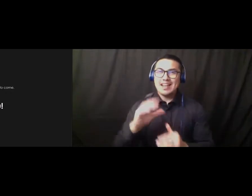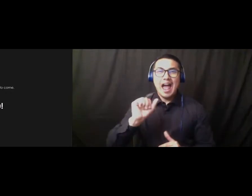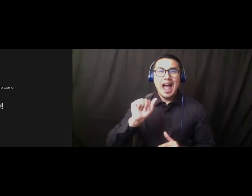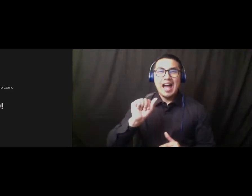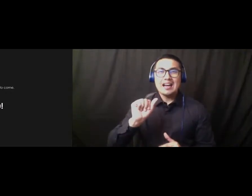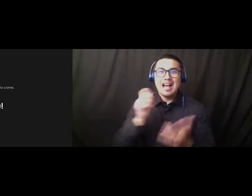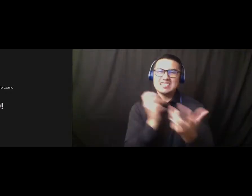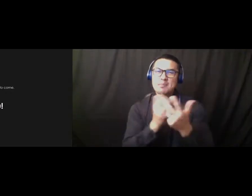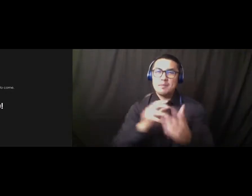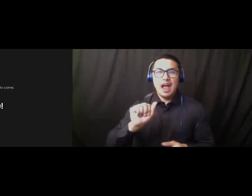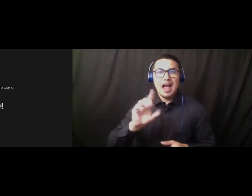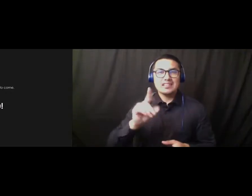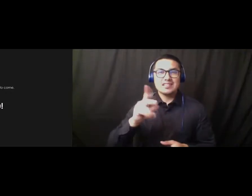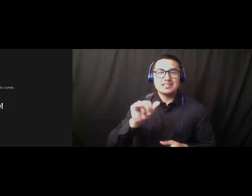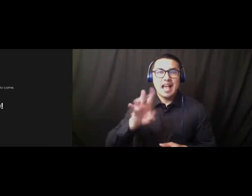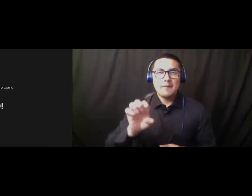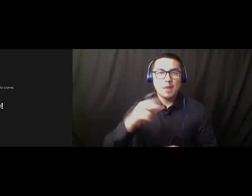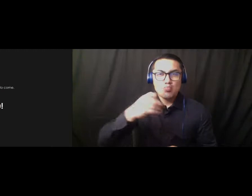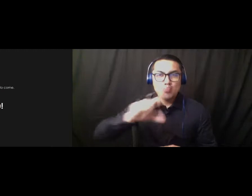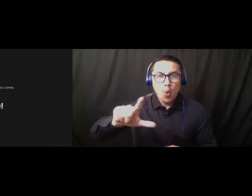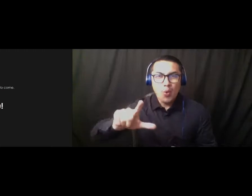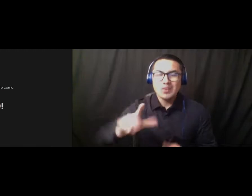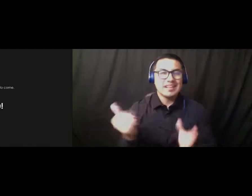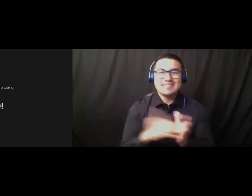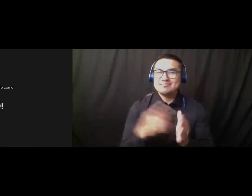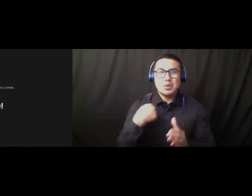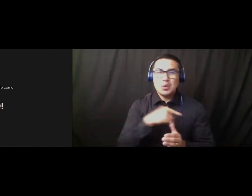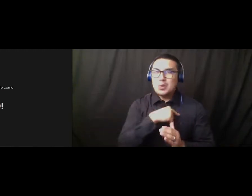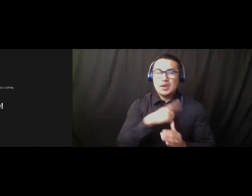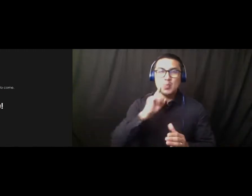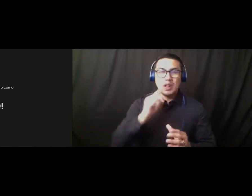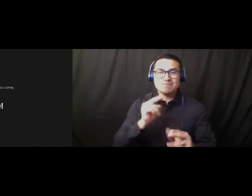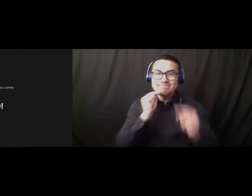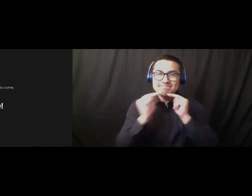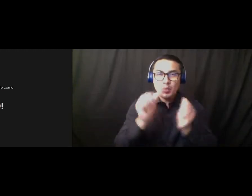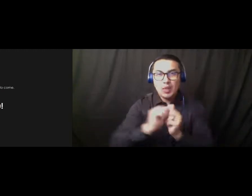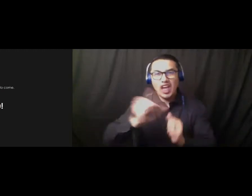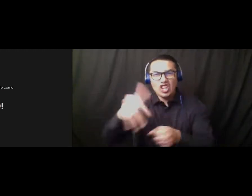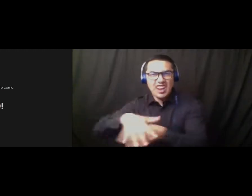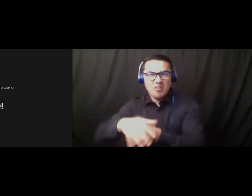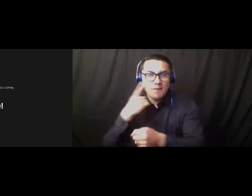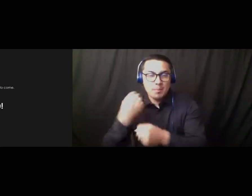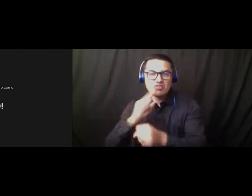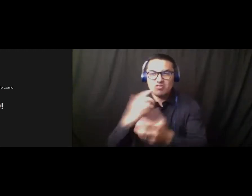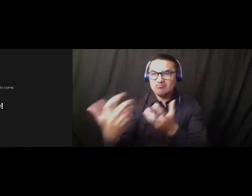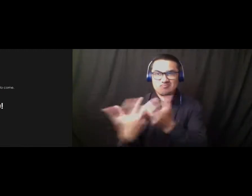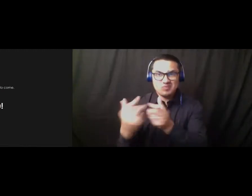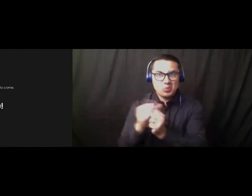and those kinds of things we worked something out with the Y that we can use their pool. The cost of the existing pool, which is not competitive,